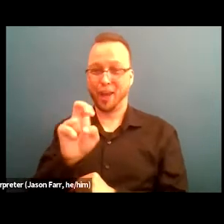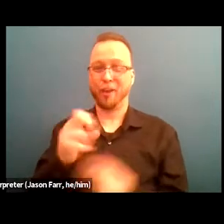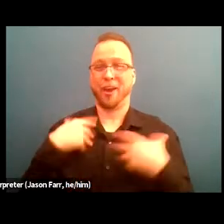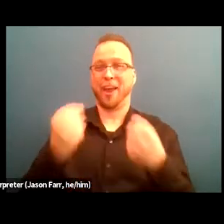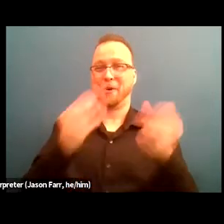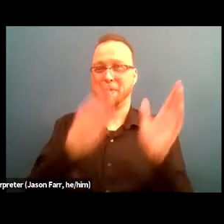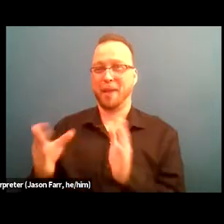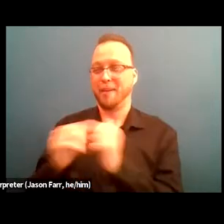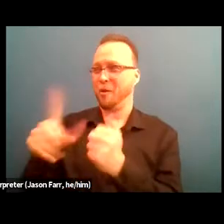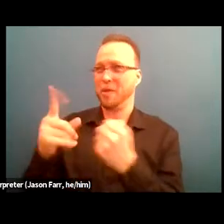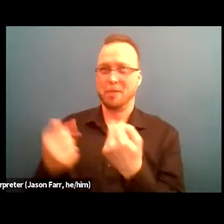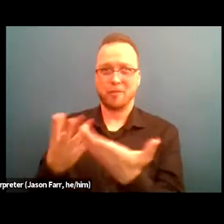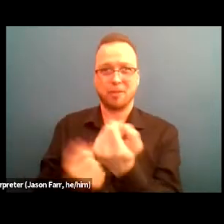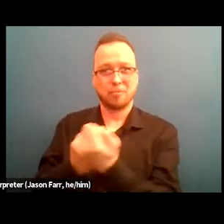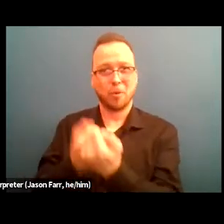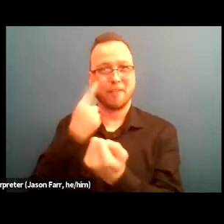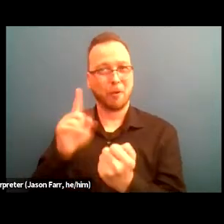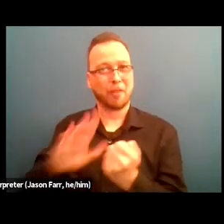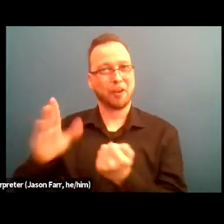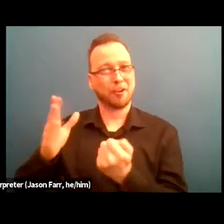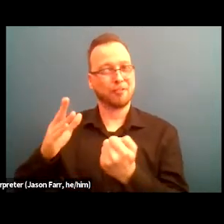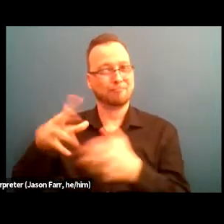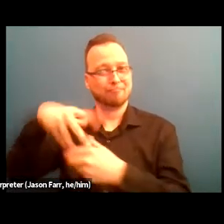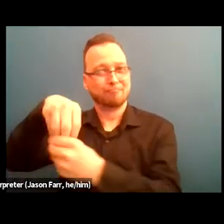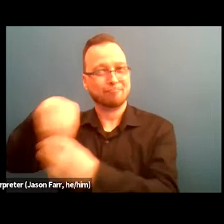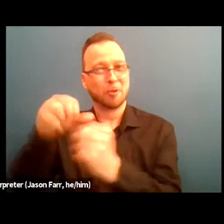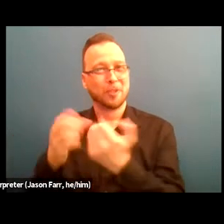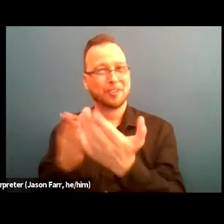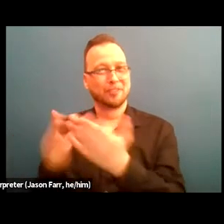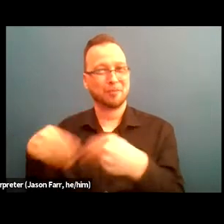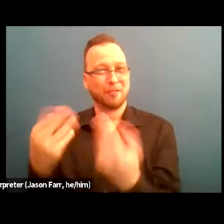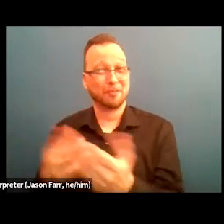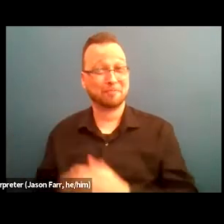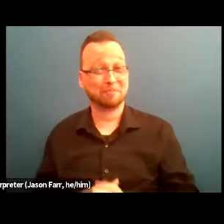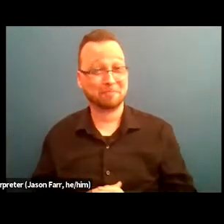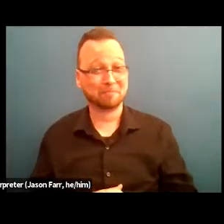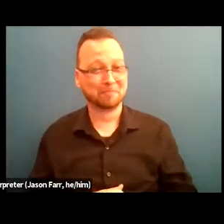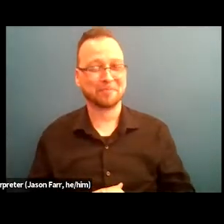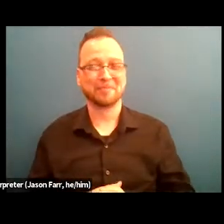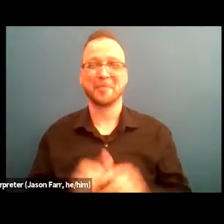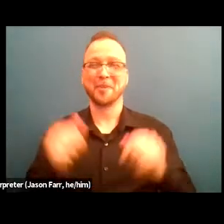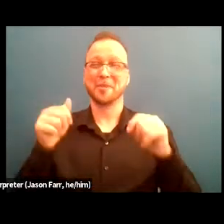into their service delivery practices. So on the next slide, we can discuss what we'll be reviewing today.